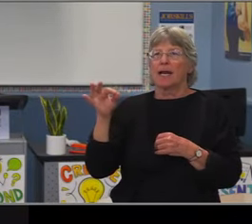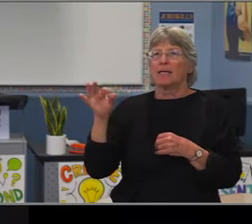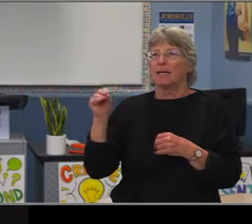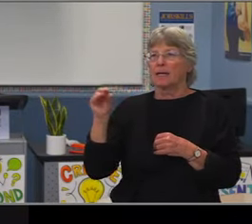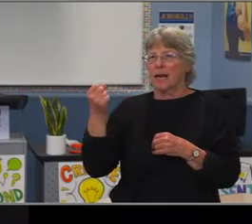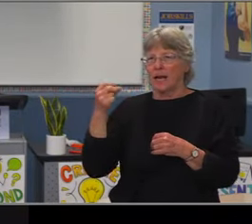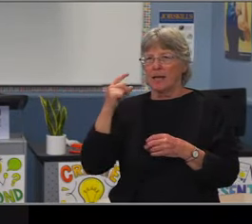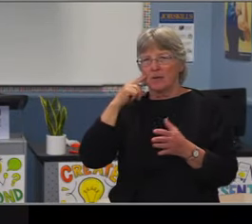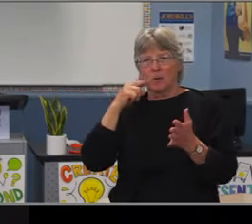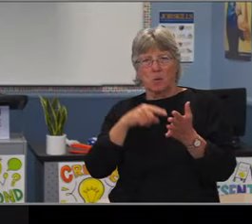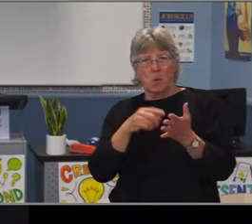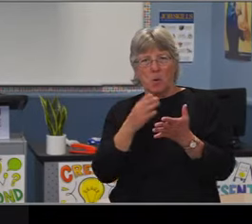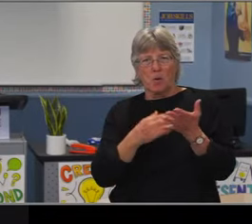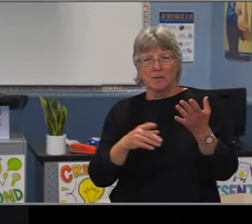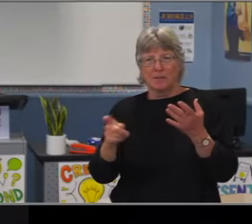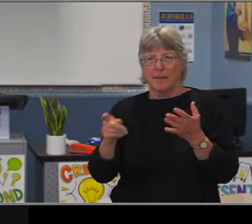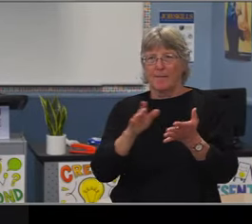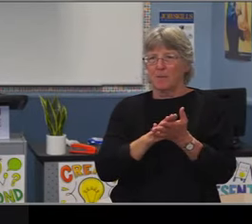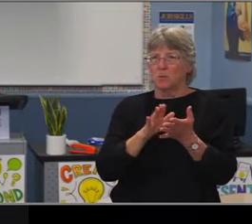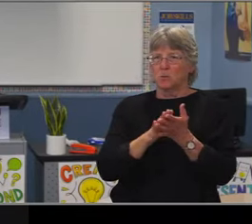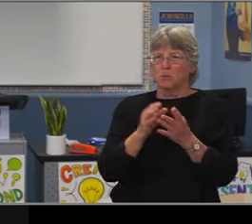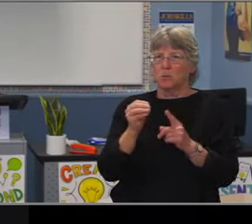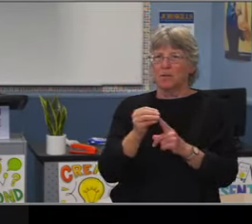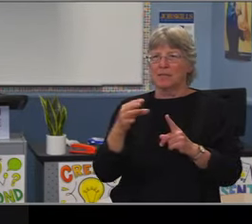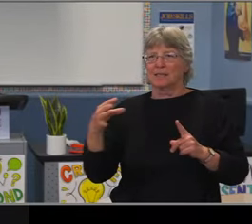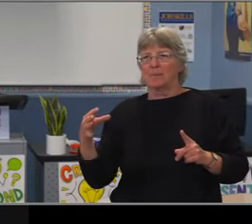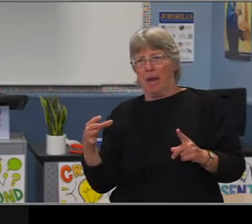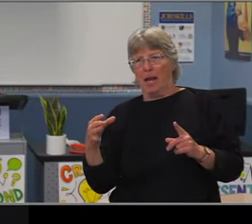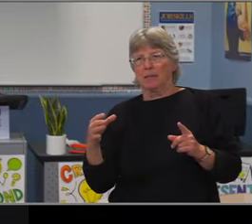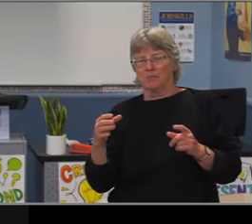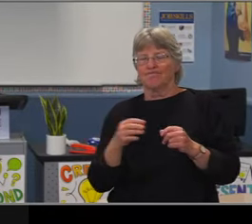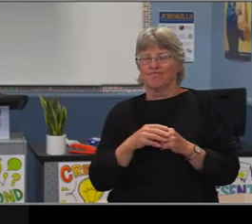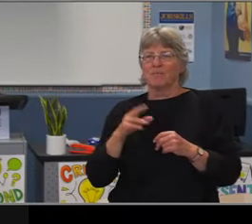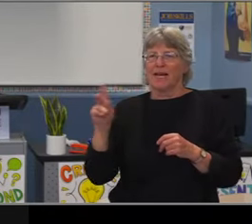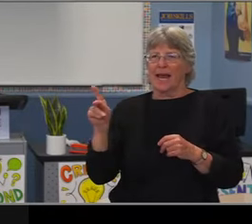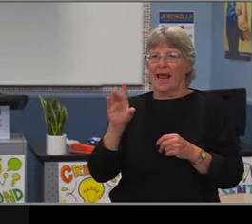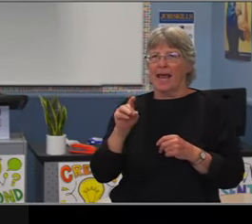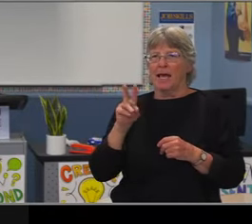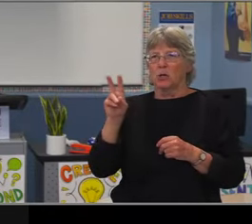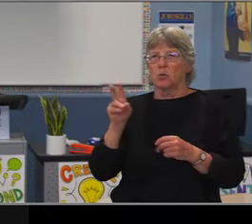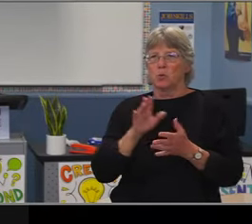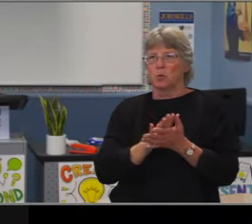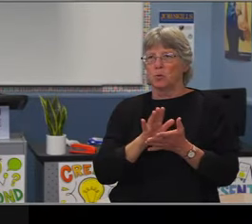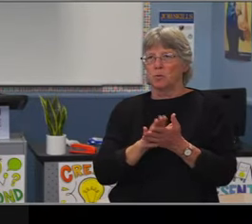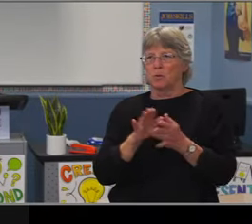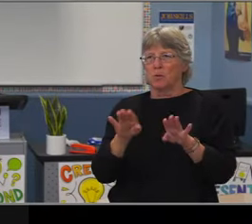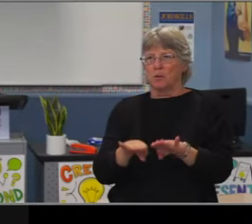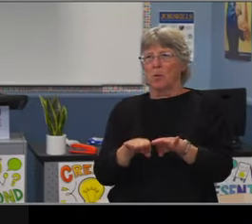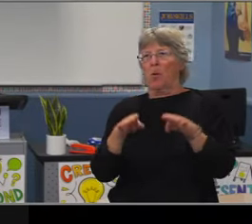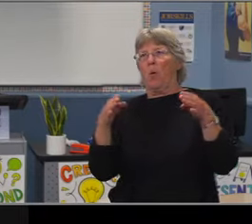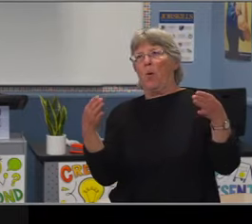at Franklin and Washington, the large number of students that live in those residential boundaries